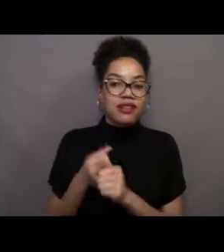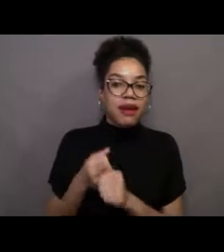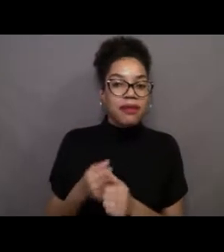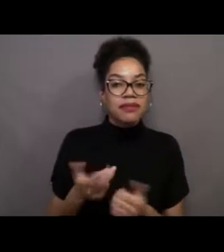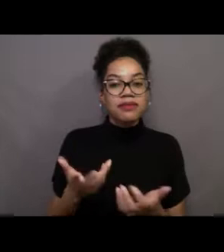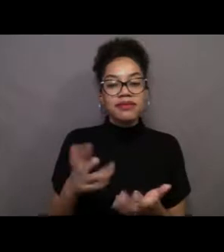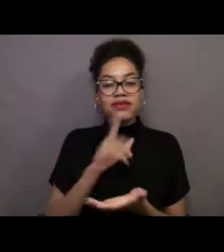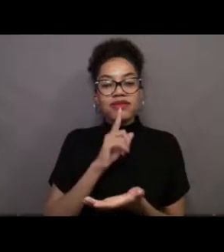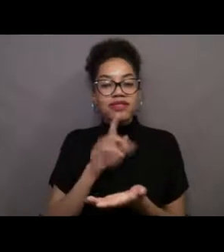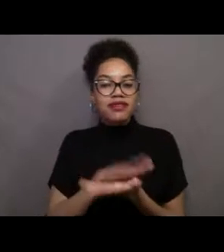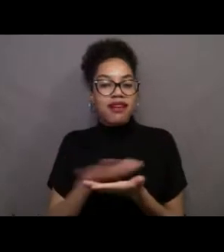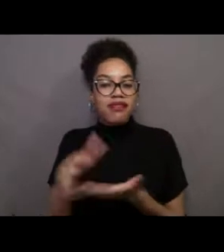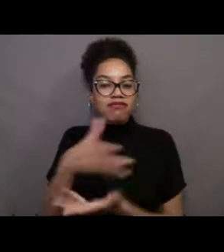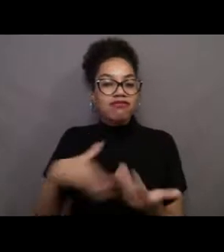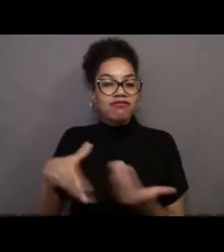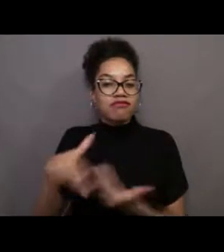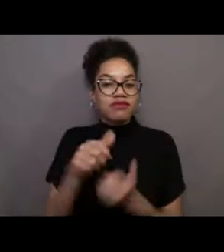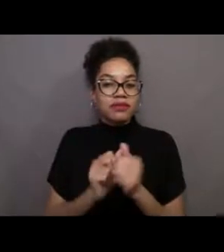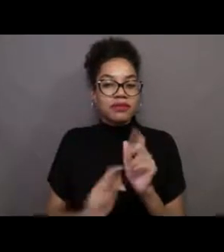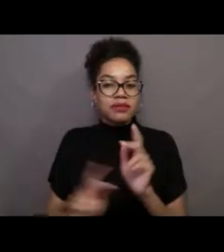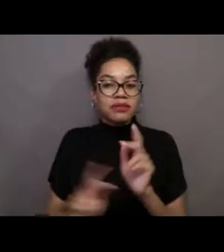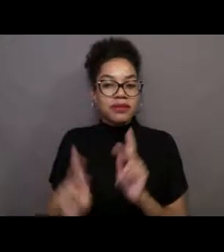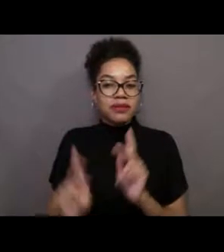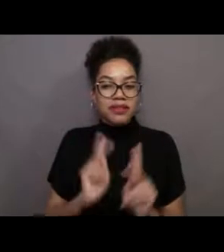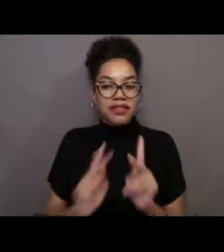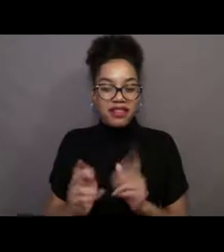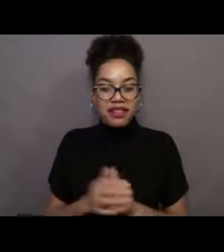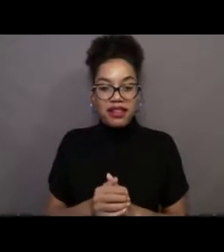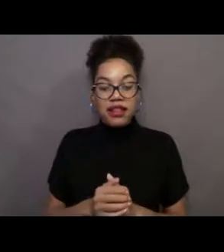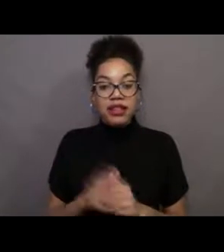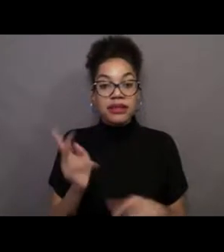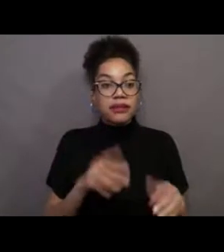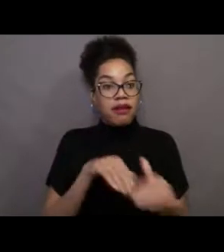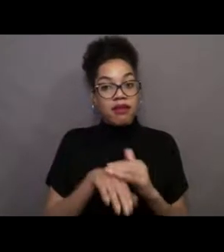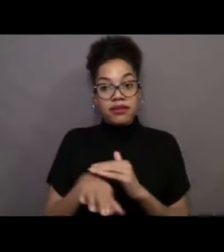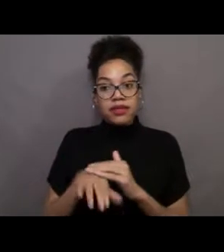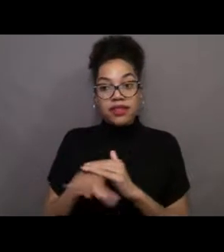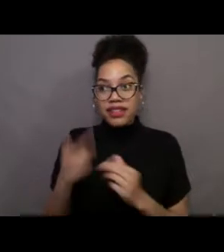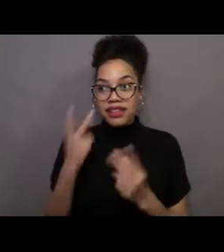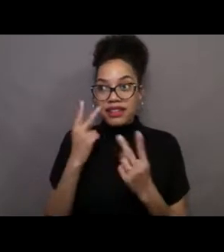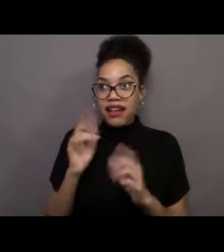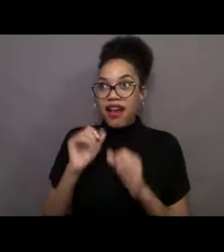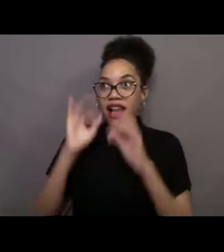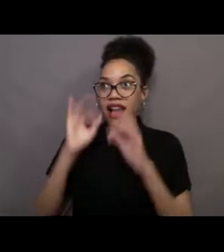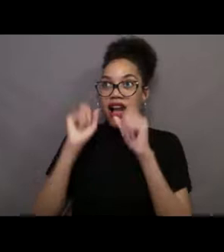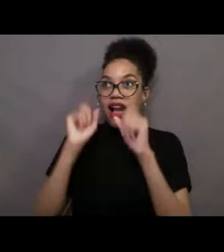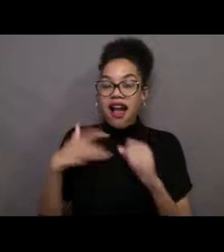And then when a guest comes in, see them light up and be able to share the information that we've taught them